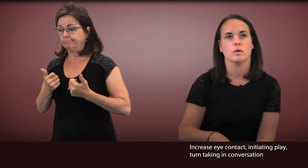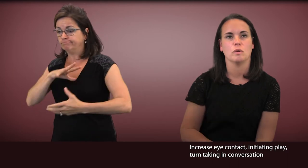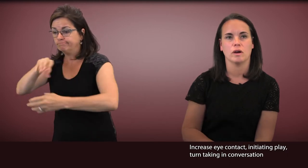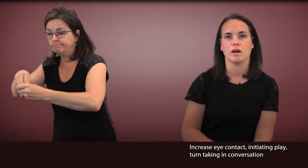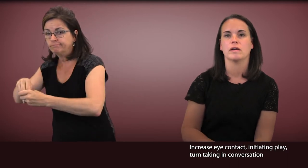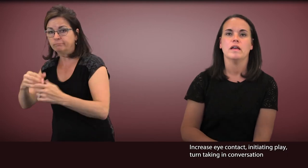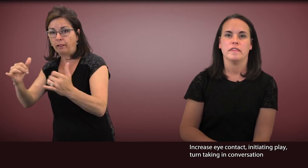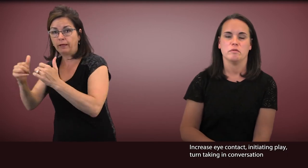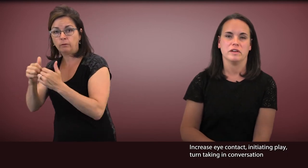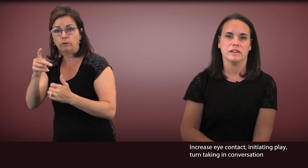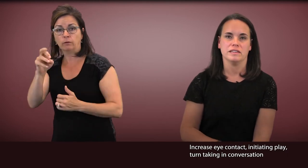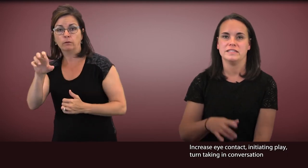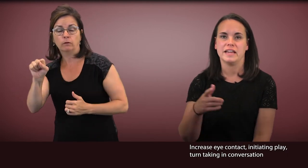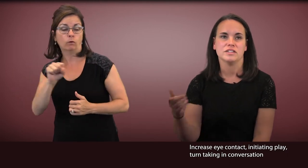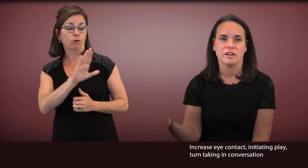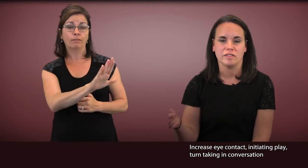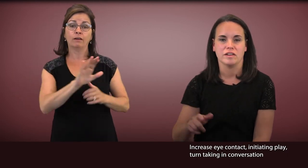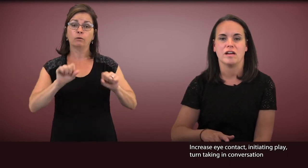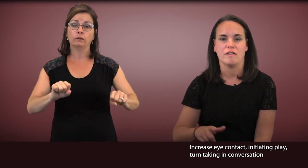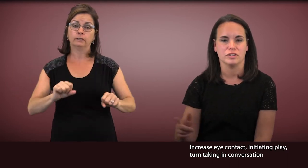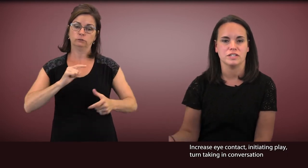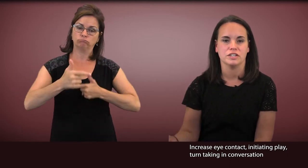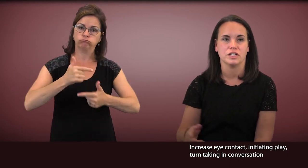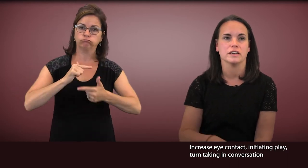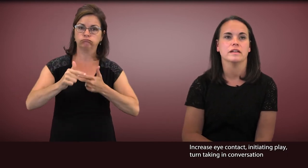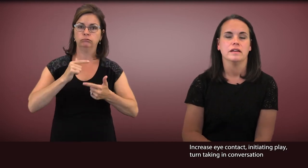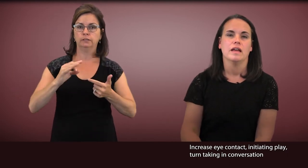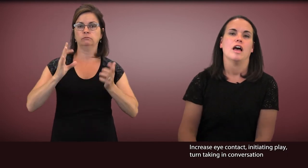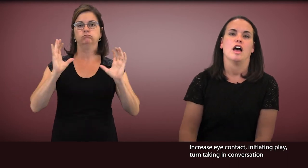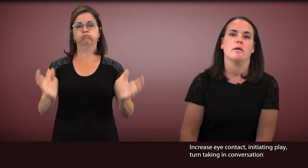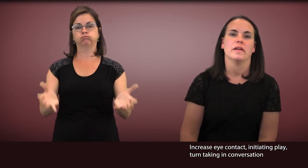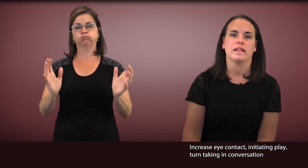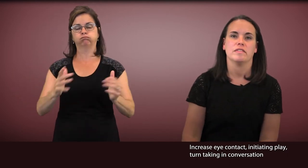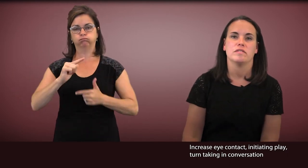or their ability to take turns in a conversation.